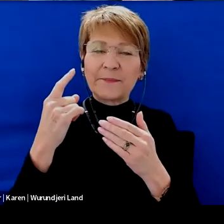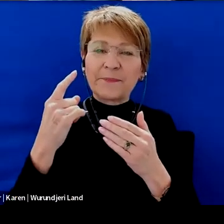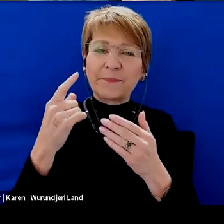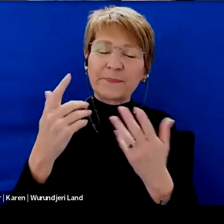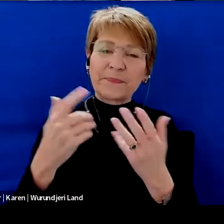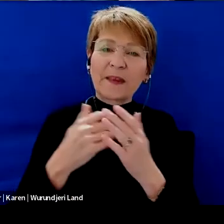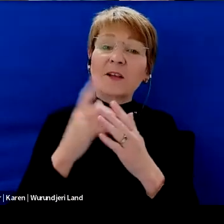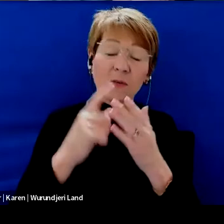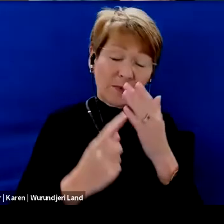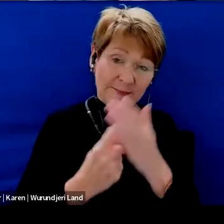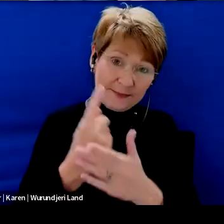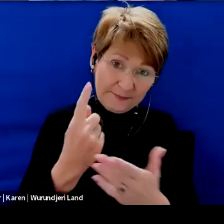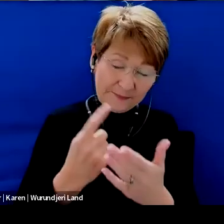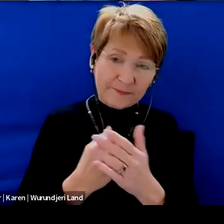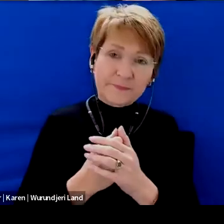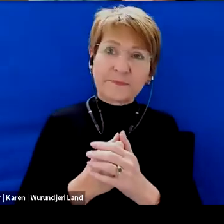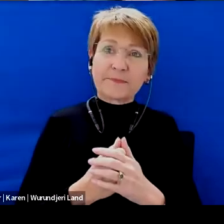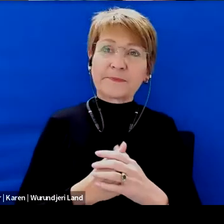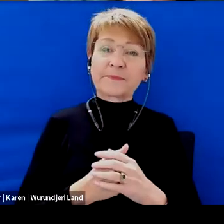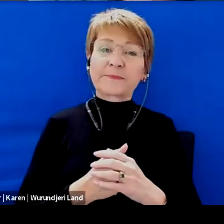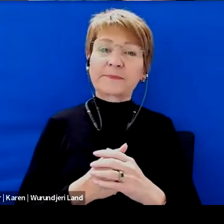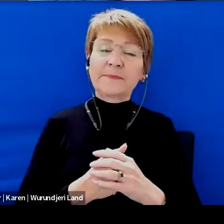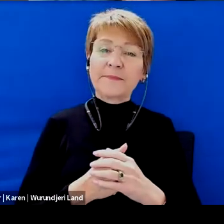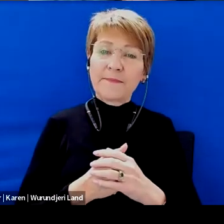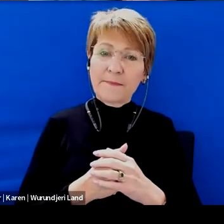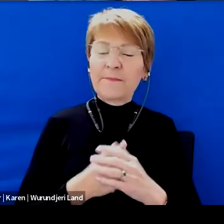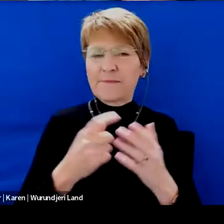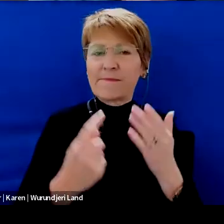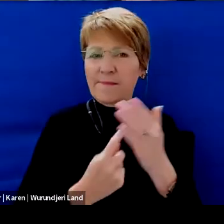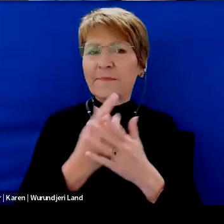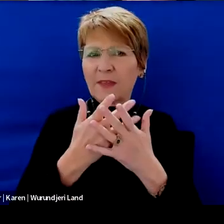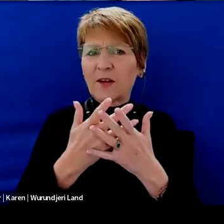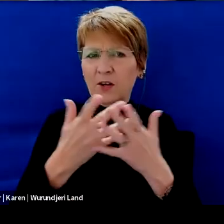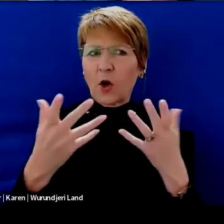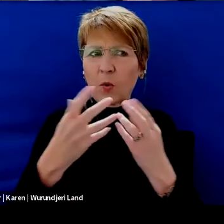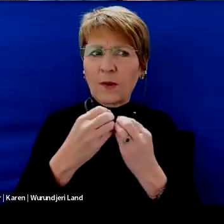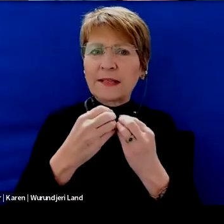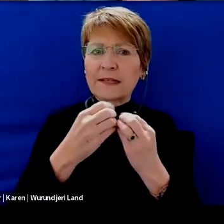So, what would happen within this happens a lot of disabled children.